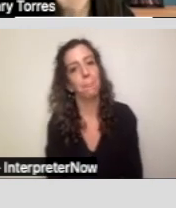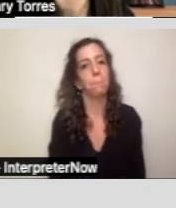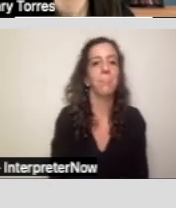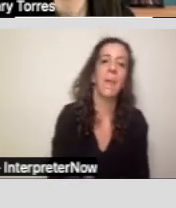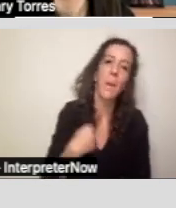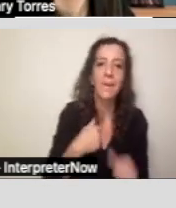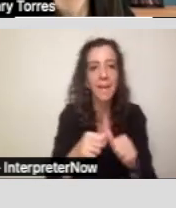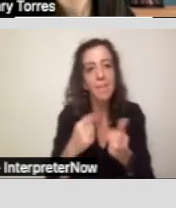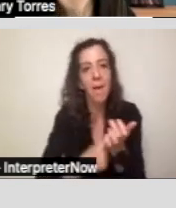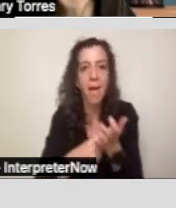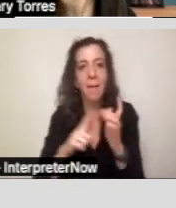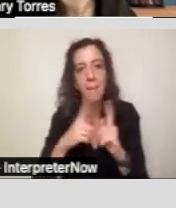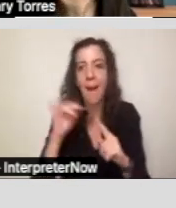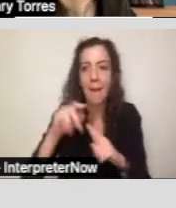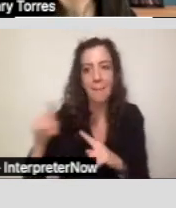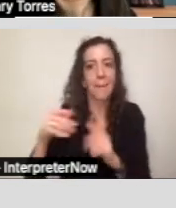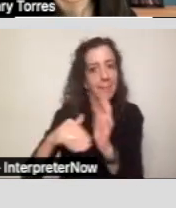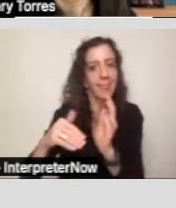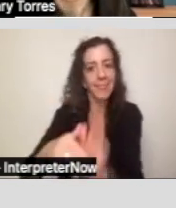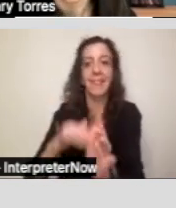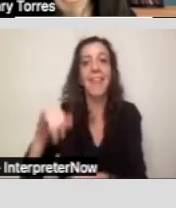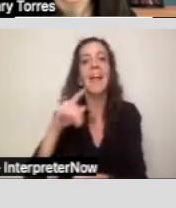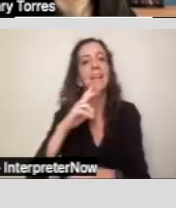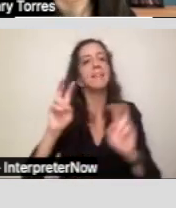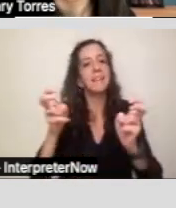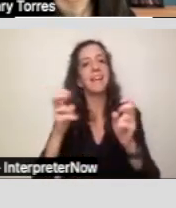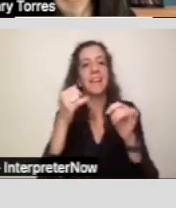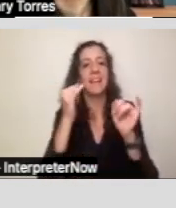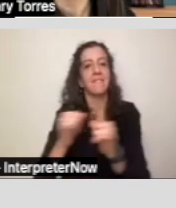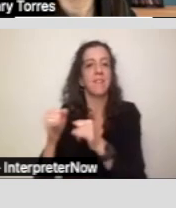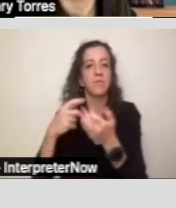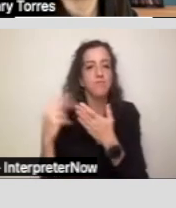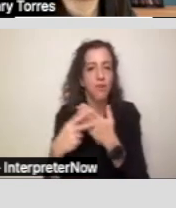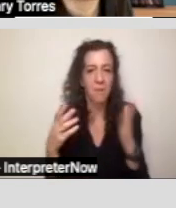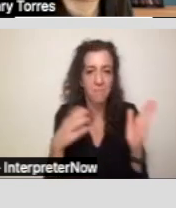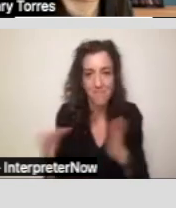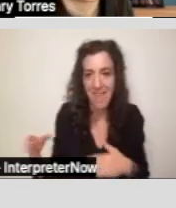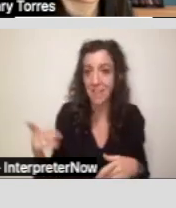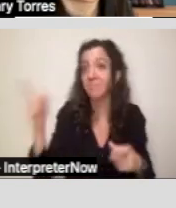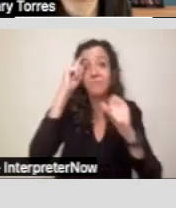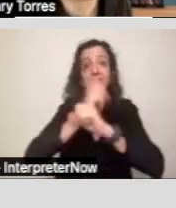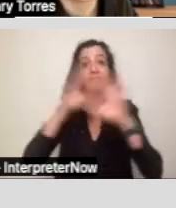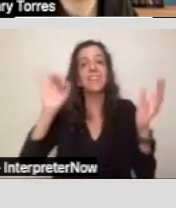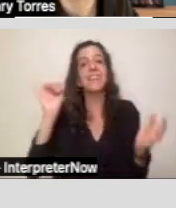So it's the Individual Program Plan and you can think about this if you have worked with,